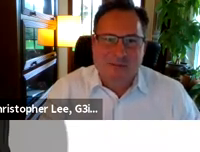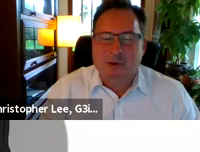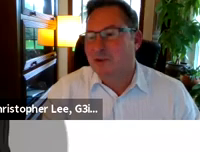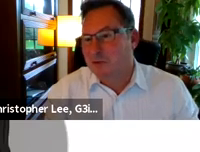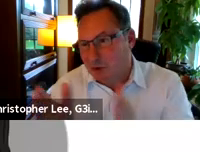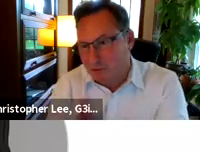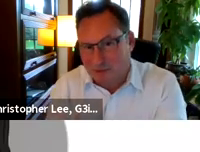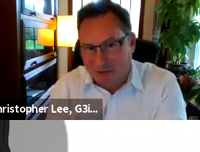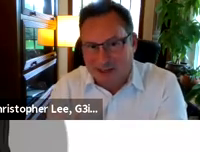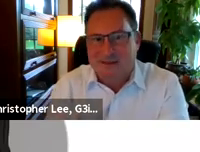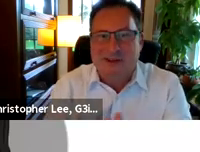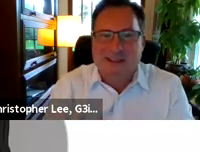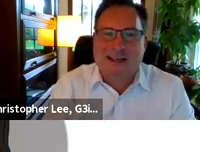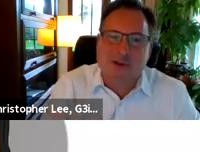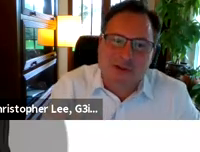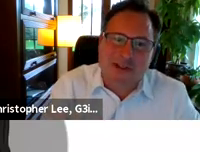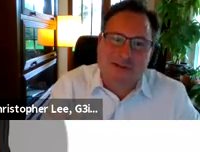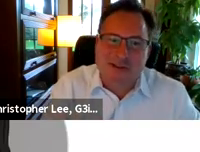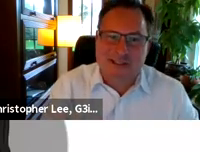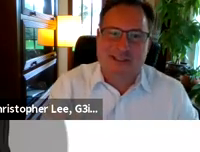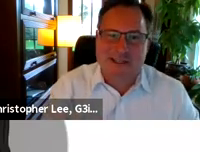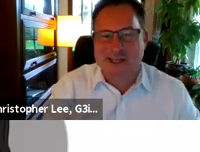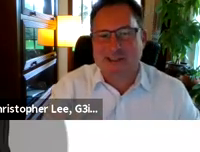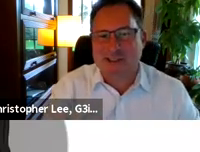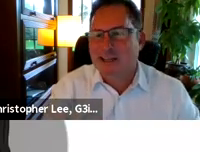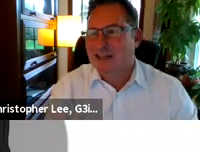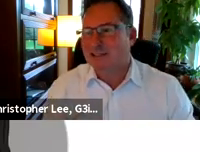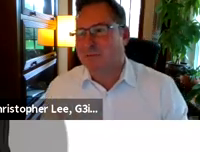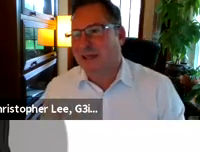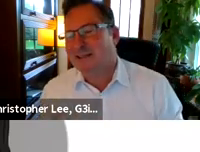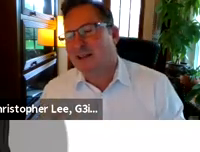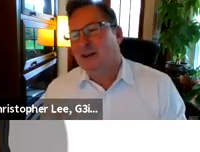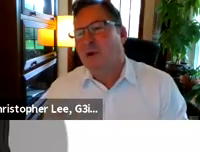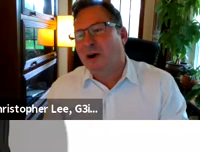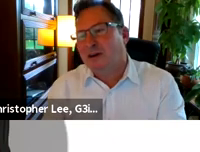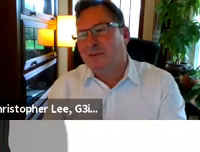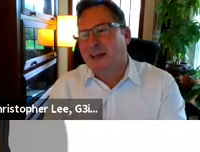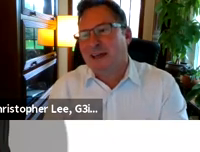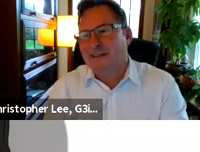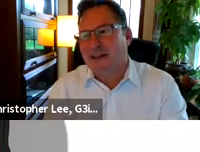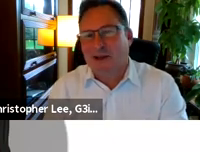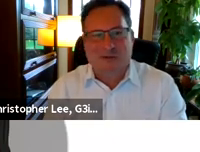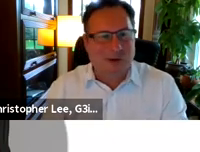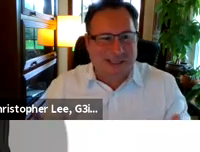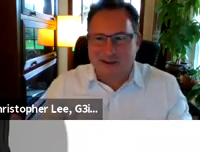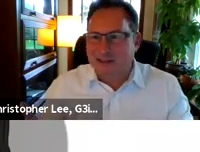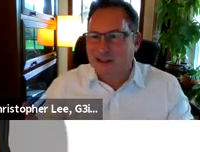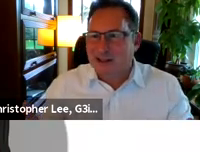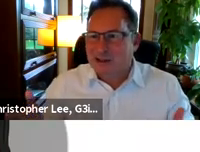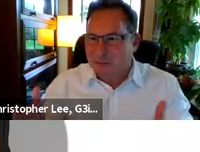30 minutes, great an Elists, Alejandro is a electric Cherer at the Department of Artificial